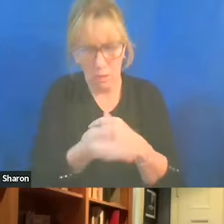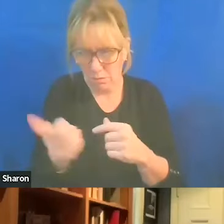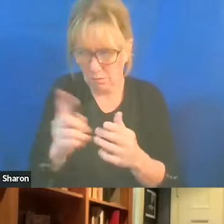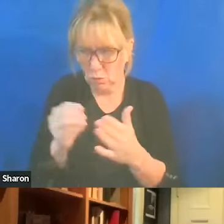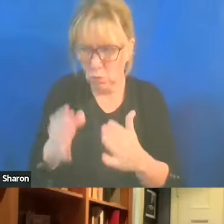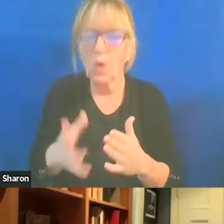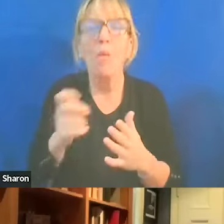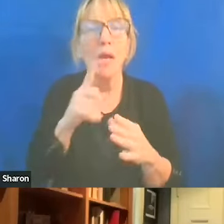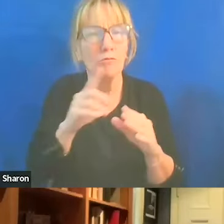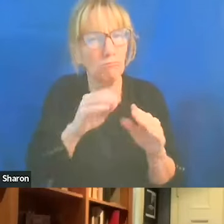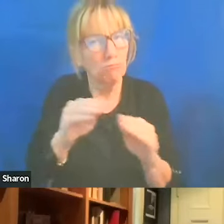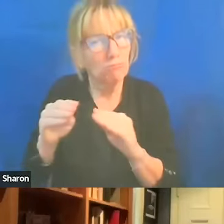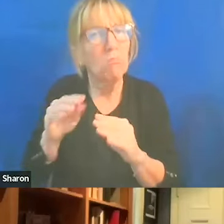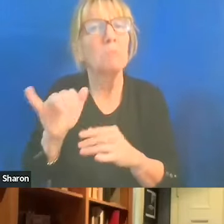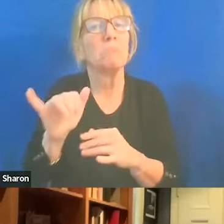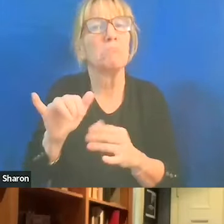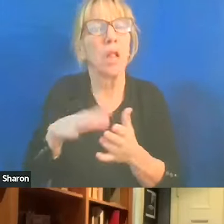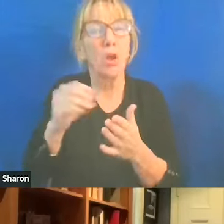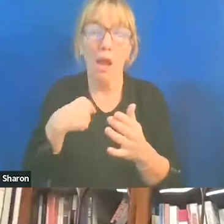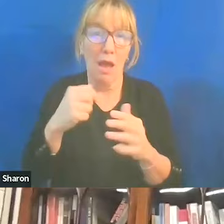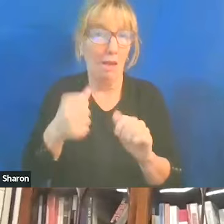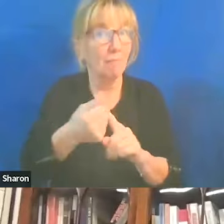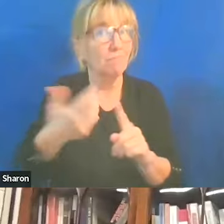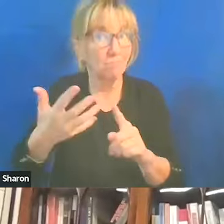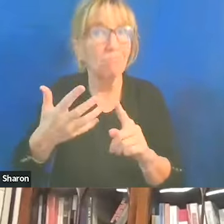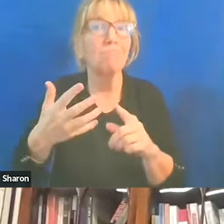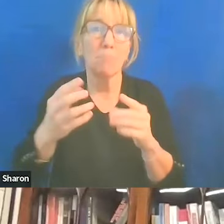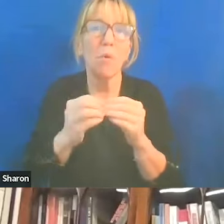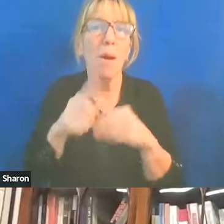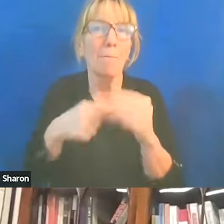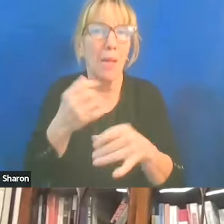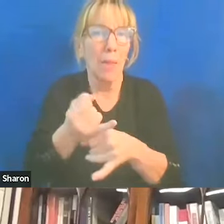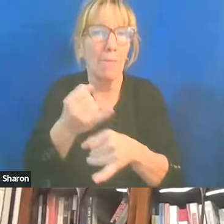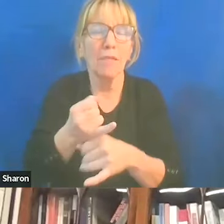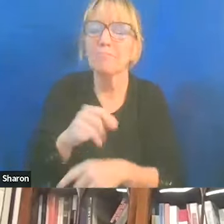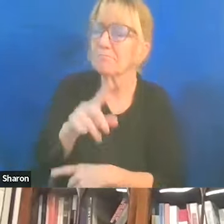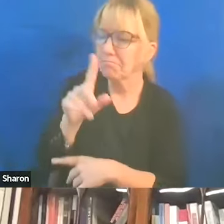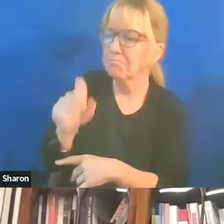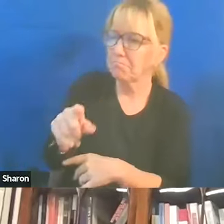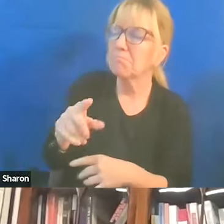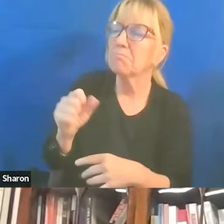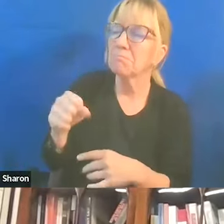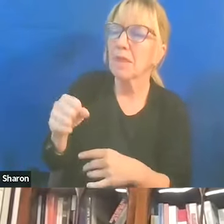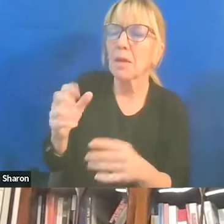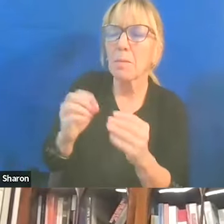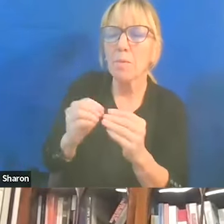So things like that. And I could talk about more things to do on campus. Yeah, so what about just a kind of basic vexing